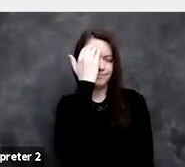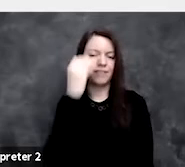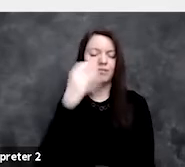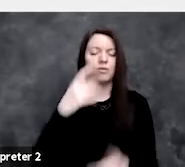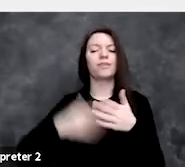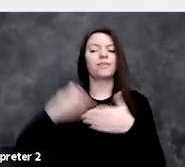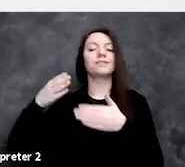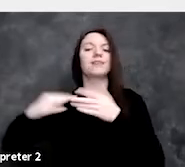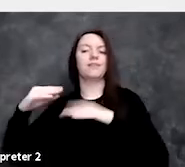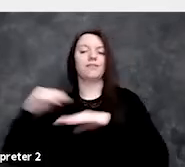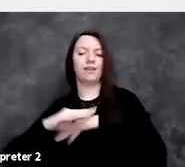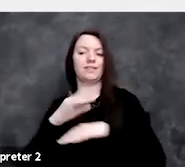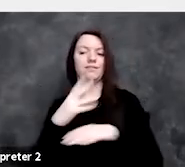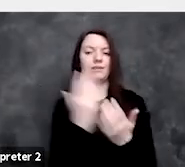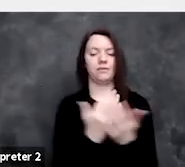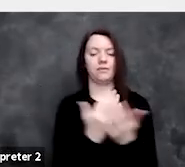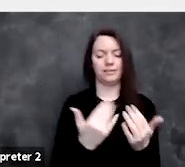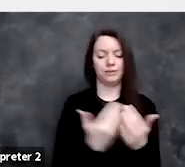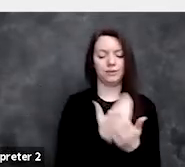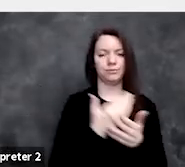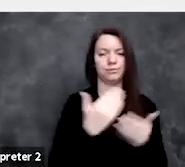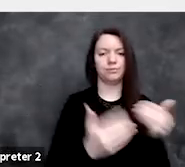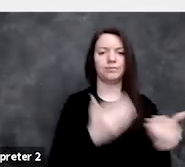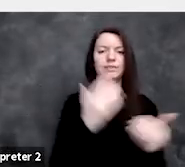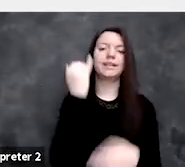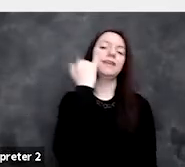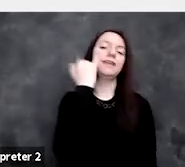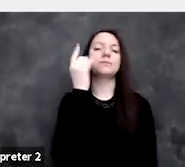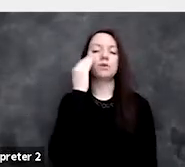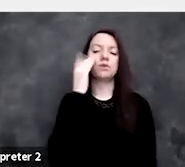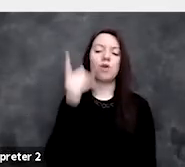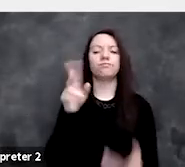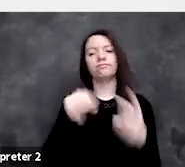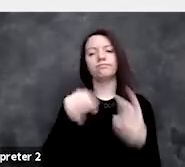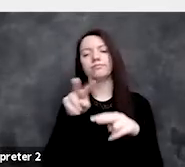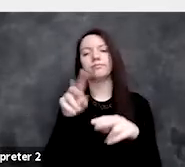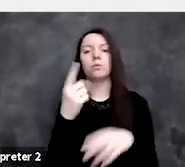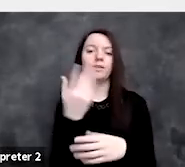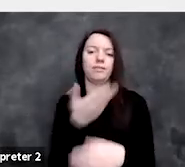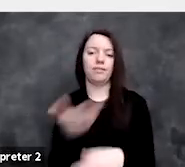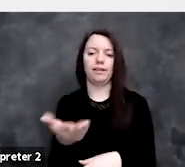because if they know you're looking at a product, they know who you're with,